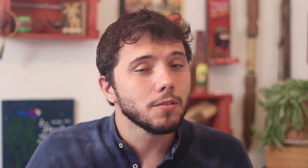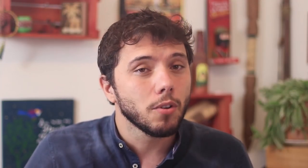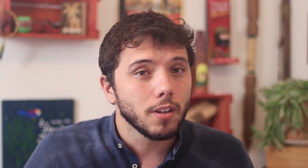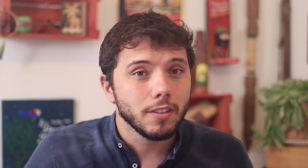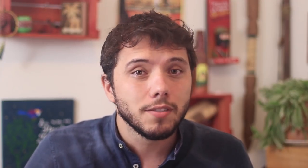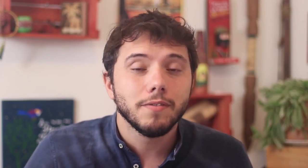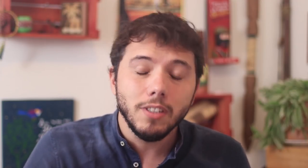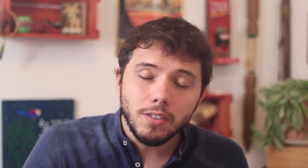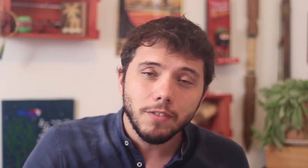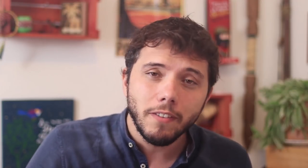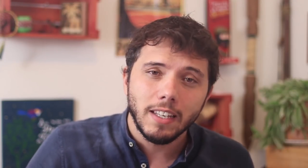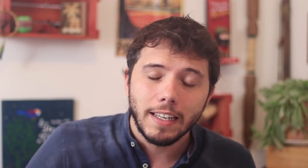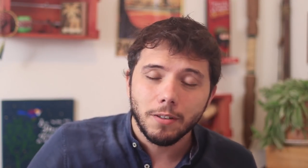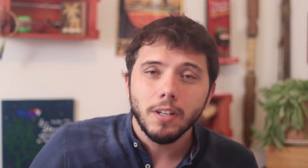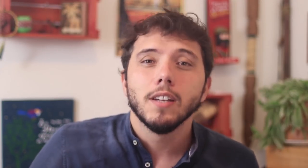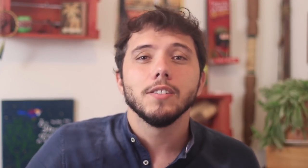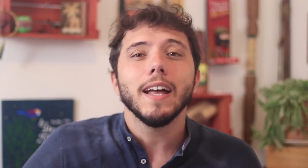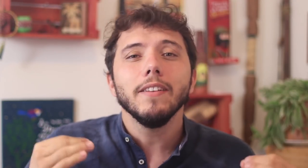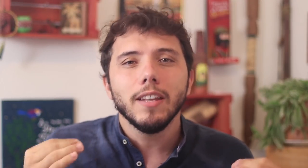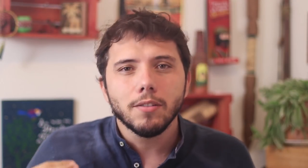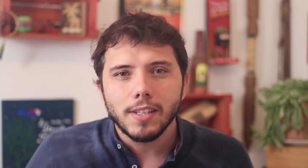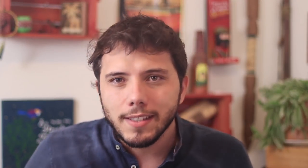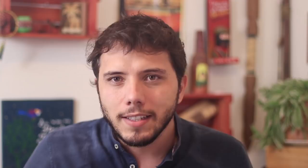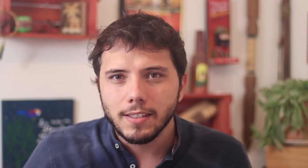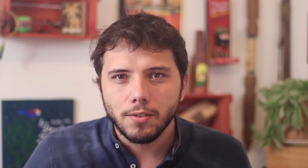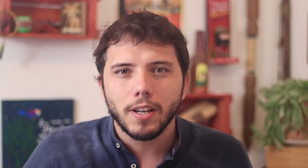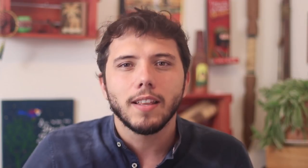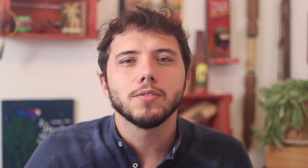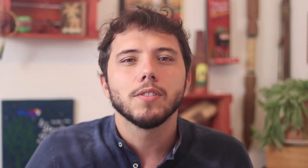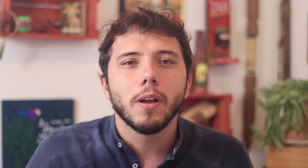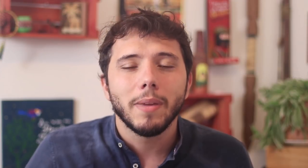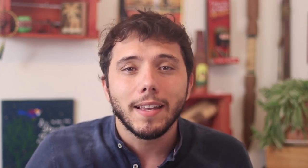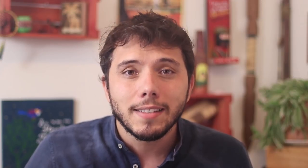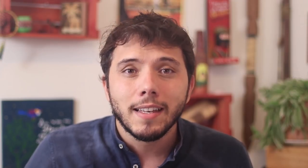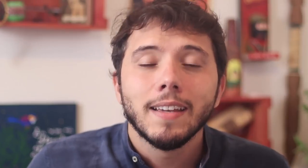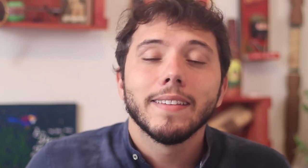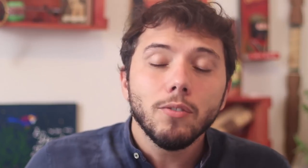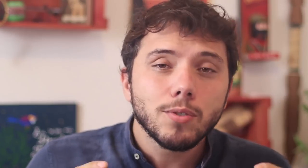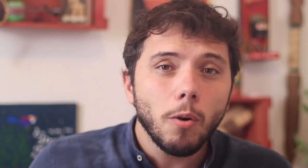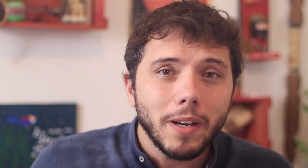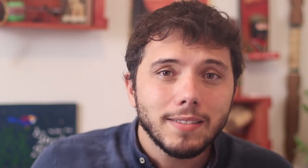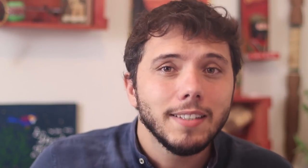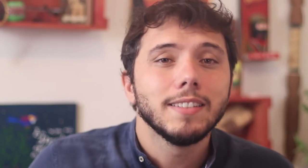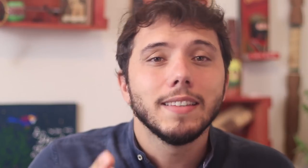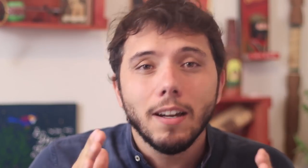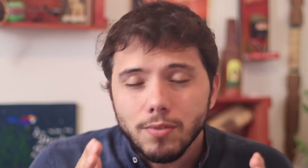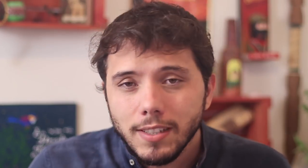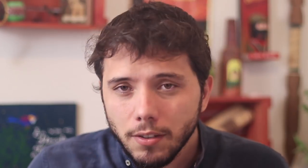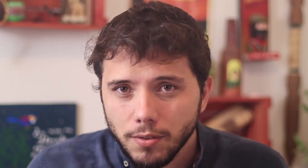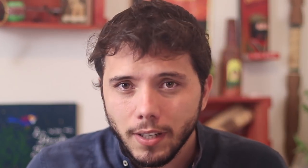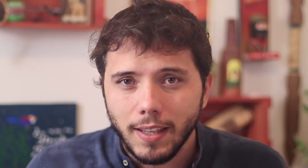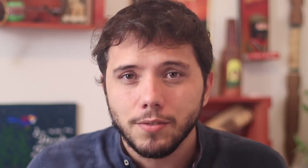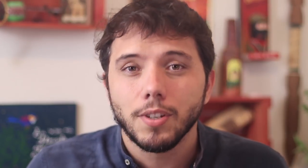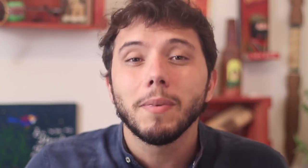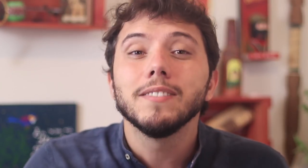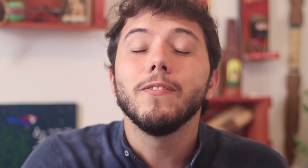the Corona virus in February 20th WHO recommendations should already have been followed. Not only hasn't the president followed the recommendations,